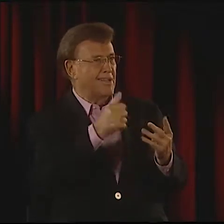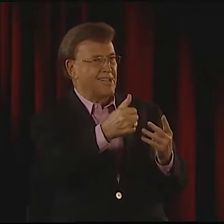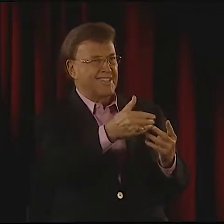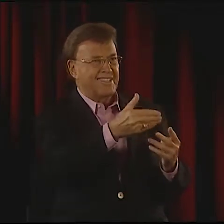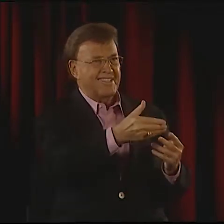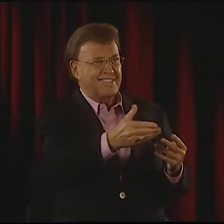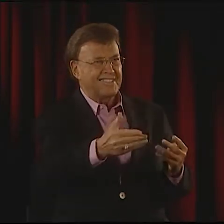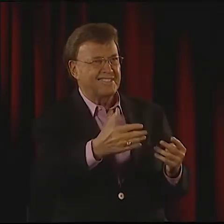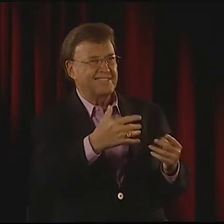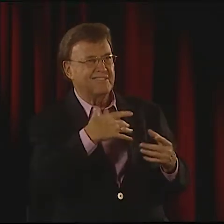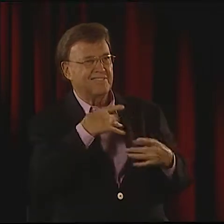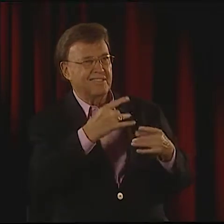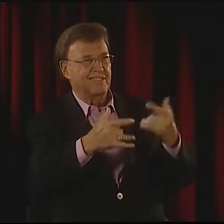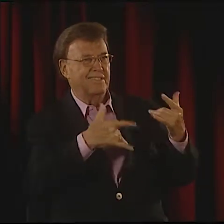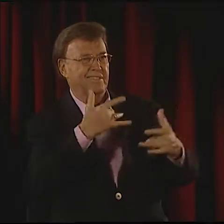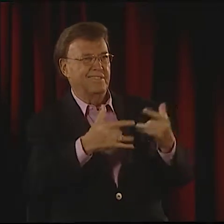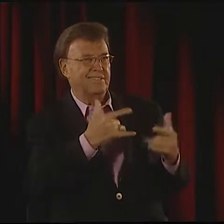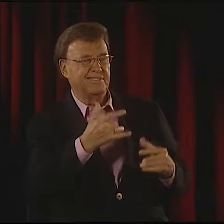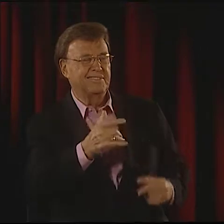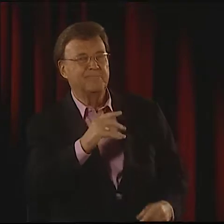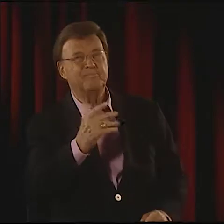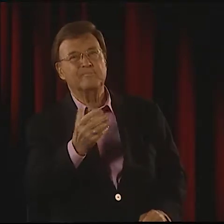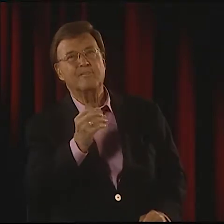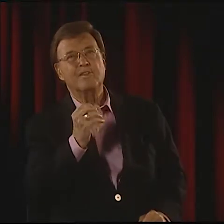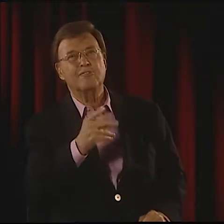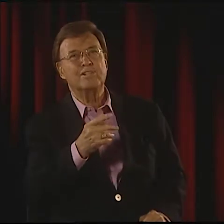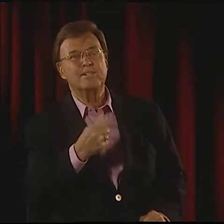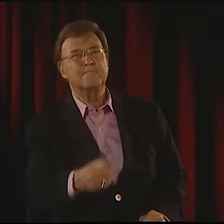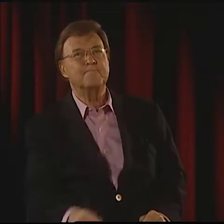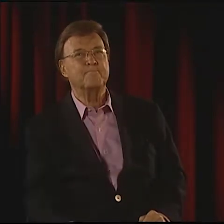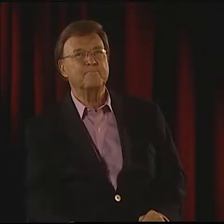POETRY AND STORIES, IT'S VERY EXCITING.